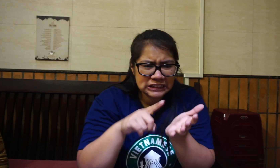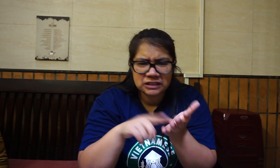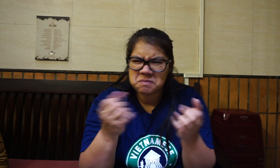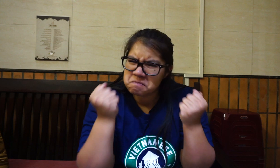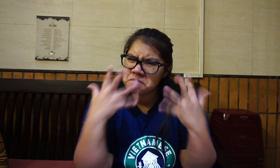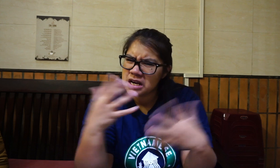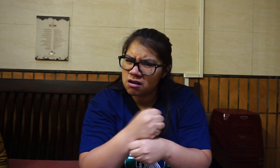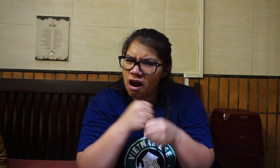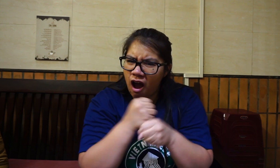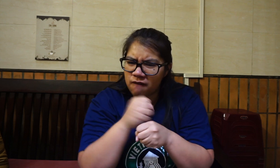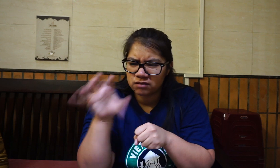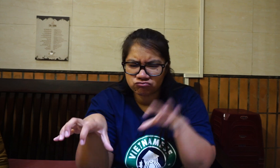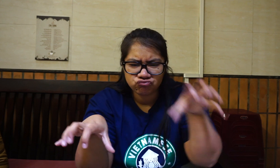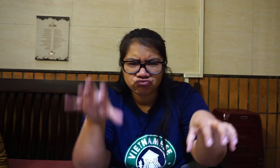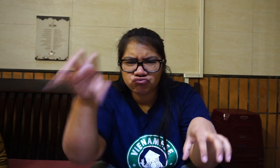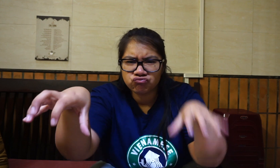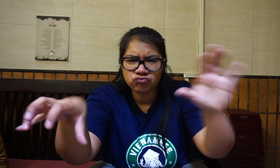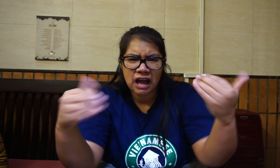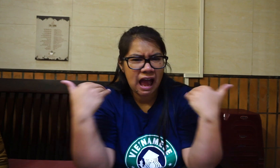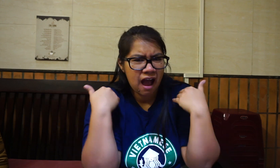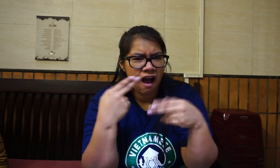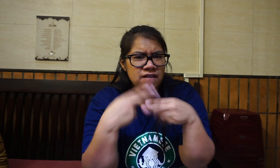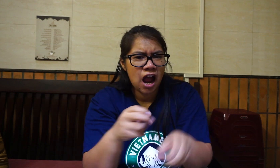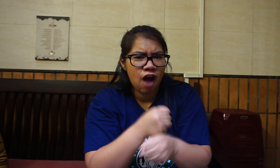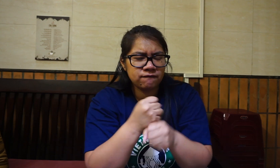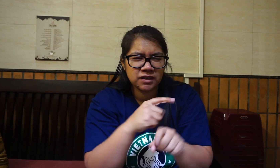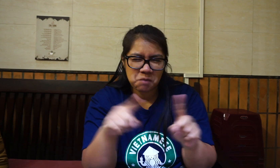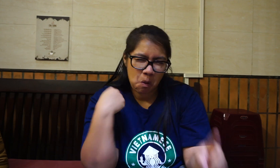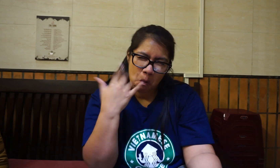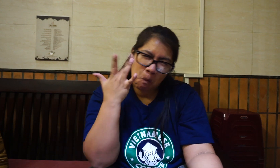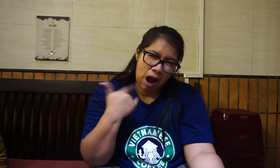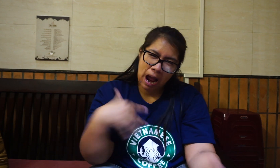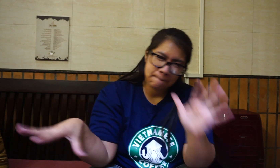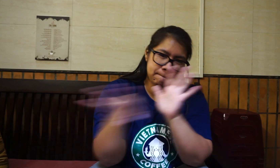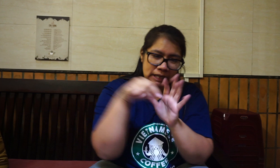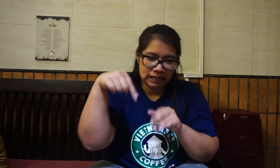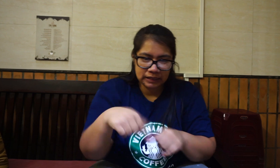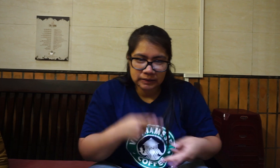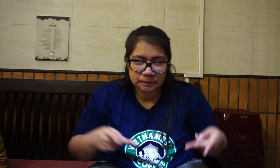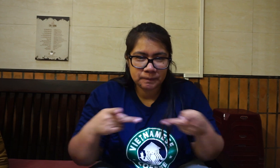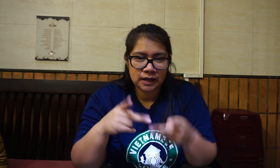Through my research, I found many coffee places that have egg coffee So why did I pick this one?